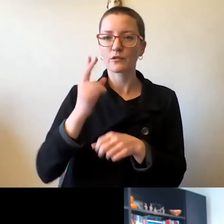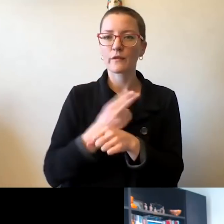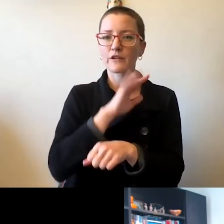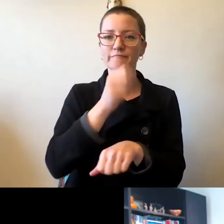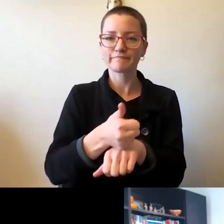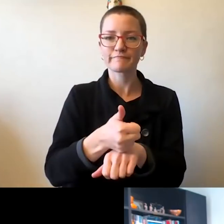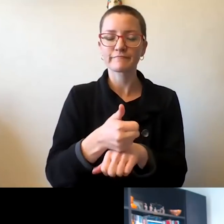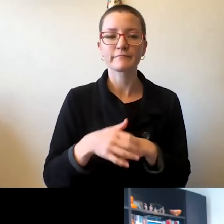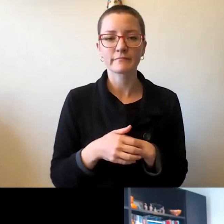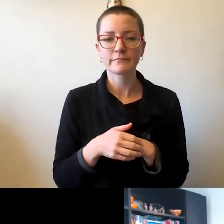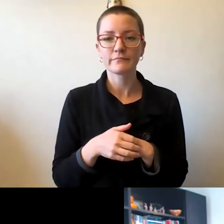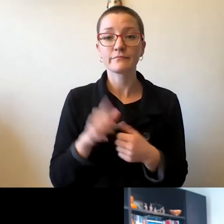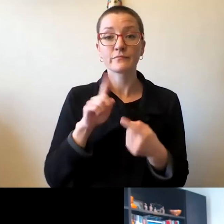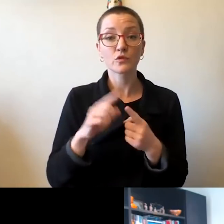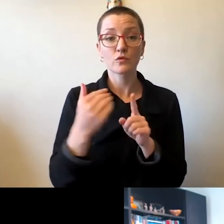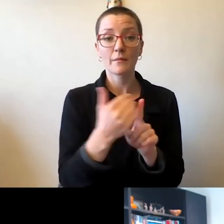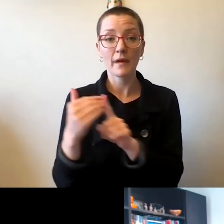In order to remind ourselves and our community,